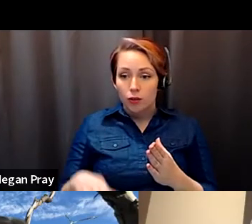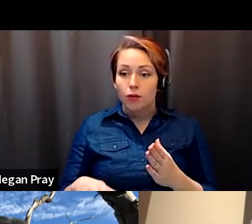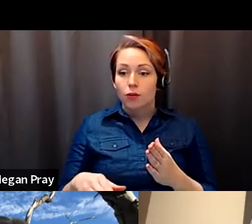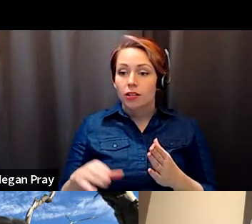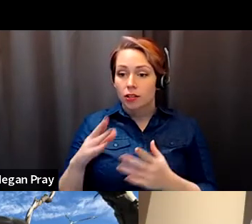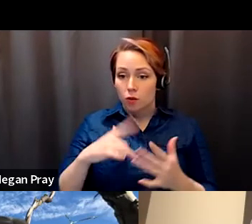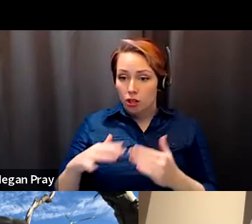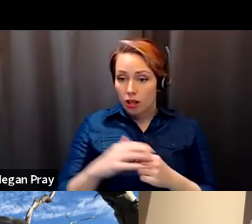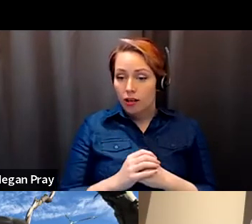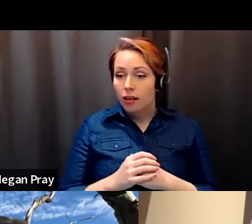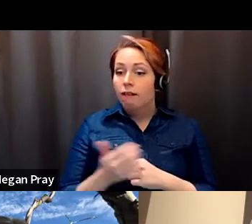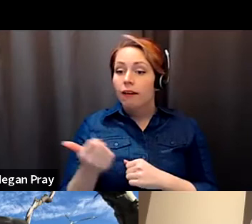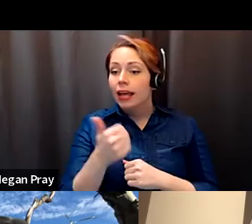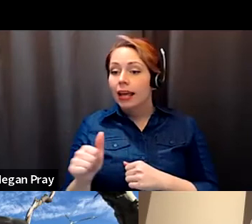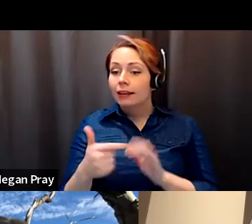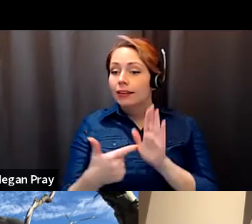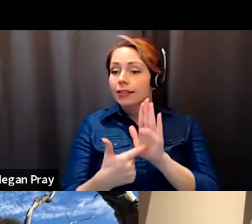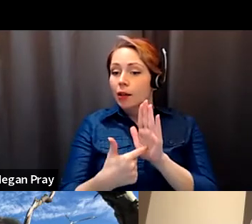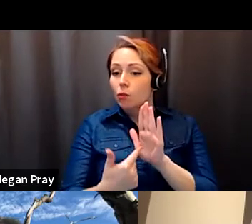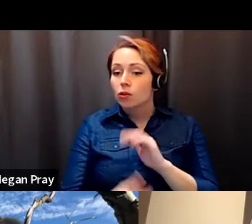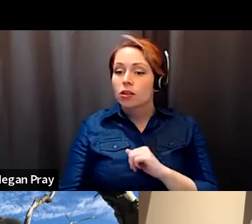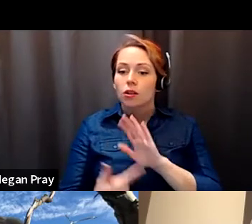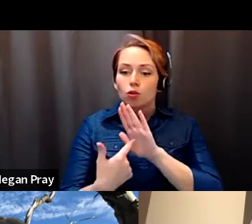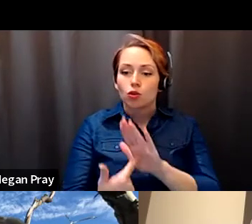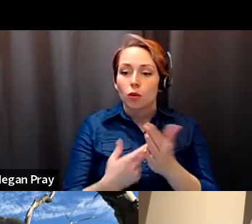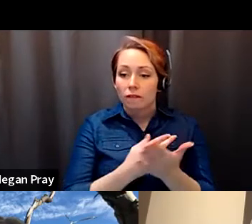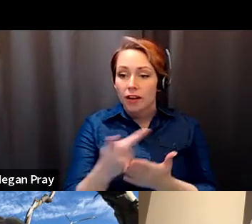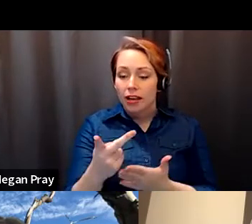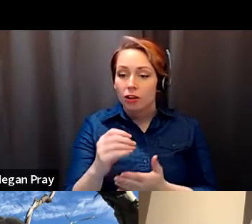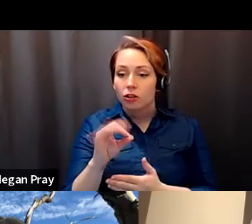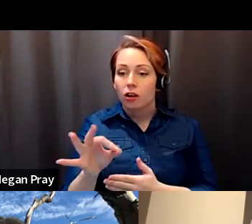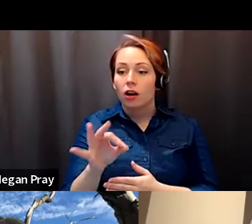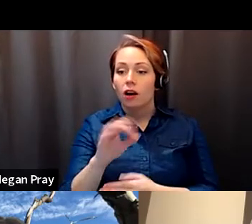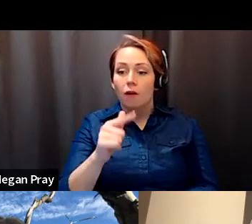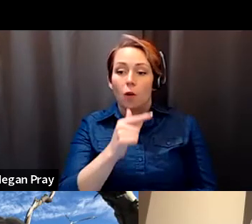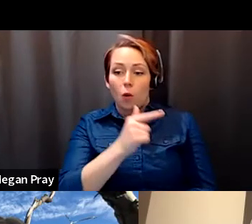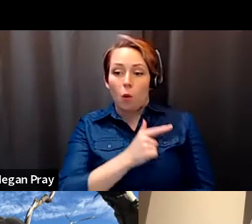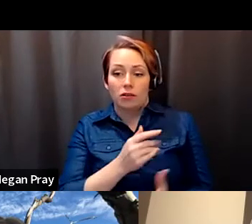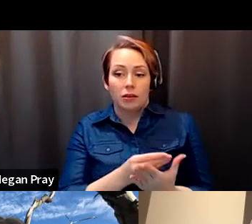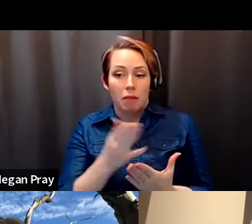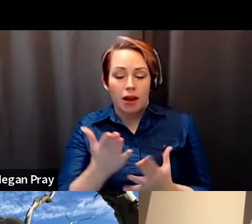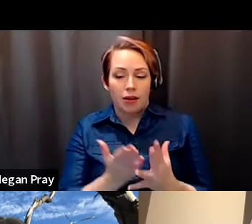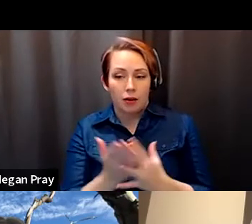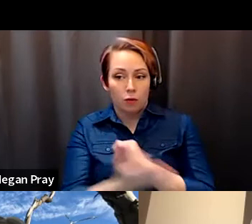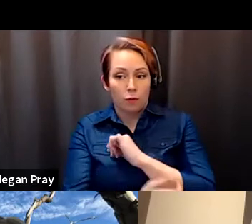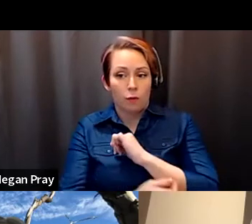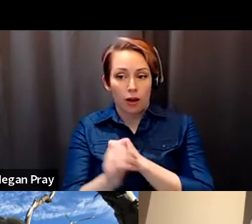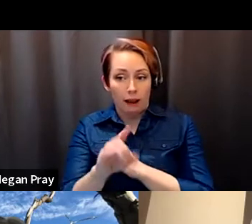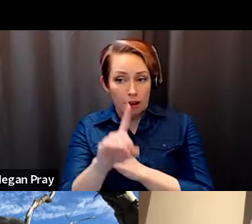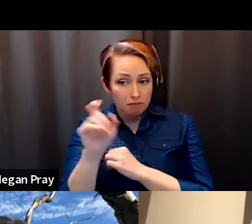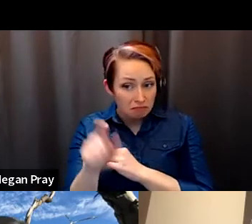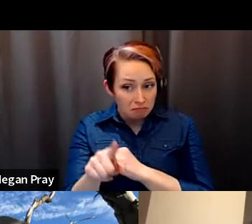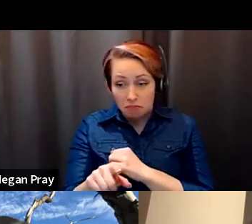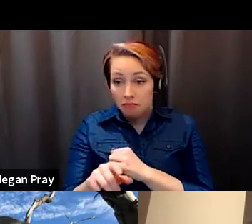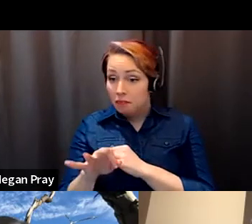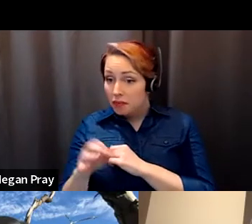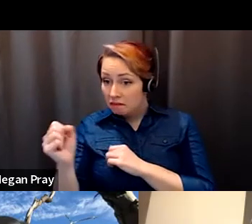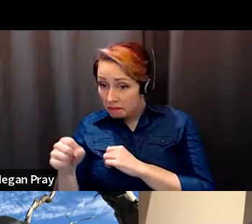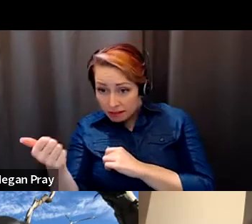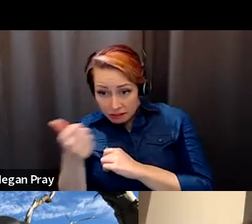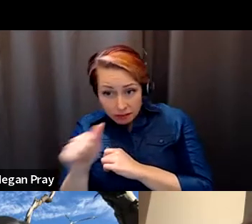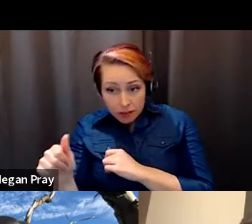Paul Gellert: Are there any examples that show the failure of loyalty buying through foreign aid, if any, what are the consequences for the interest convergence that you spoke about.